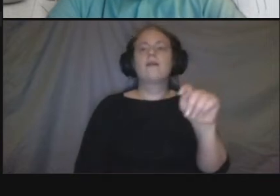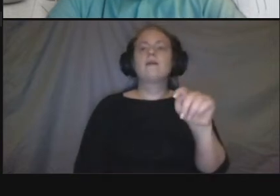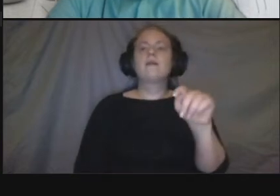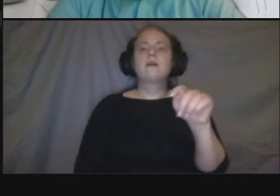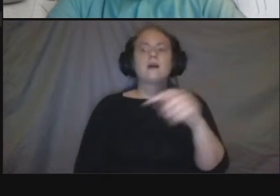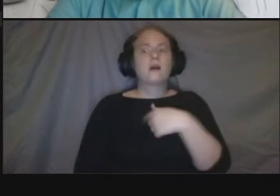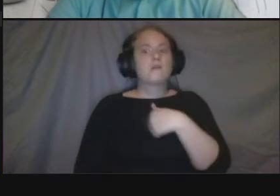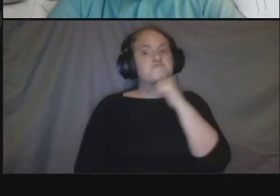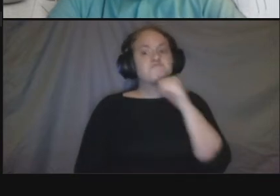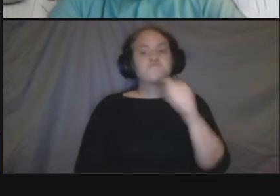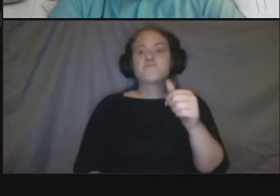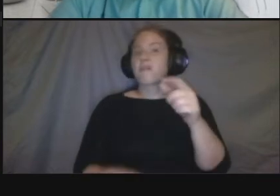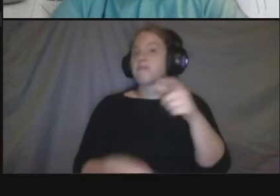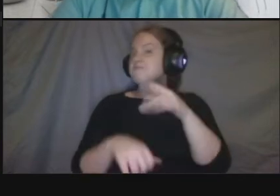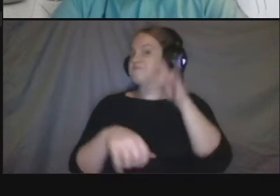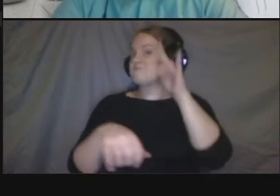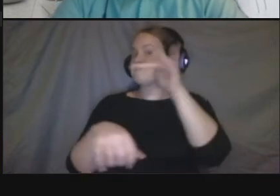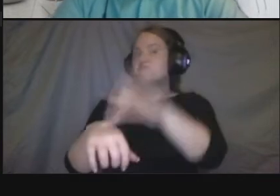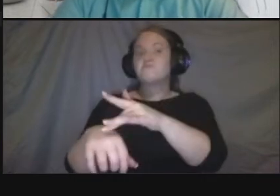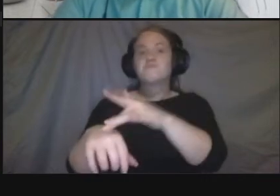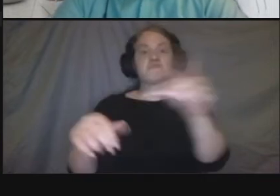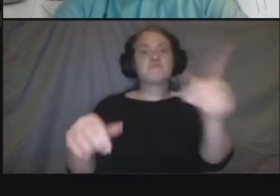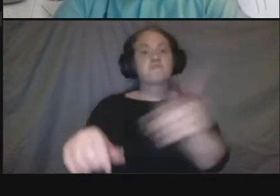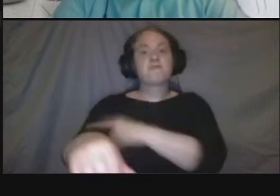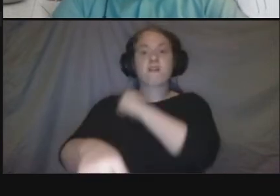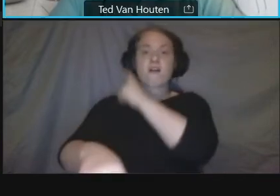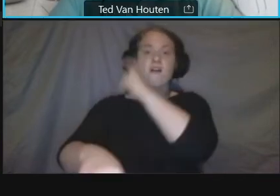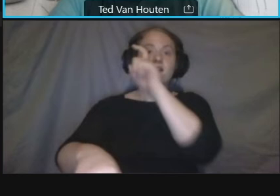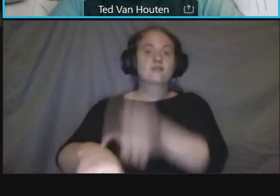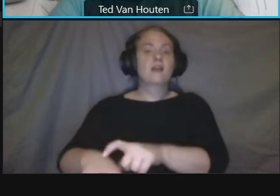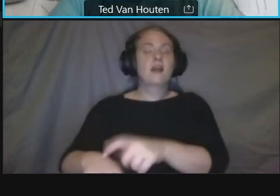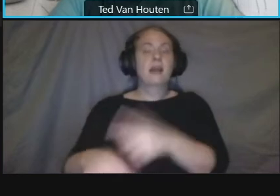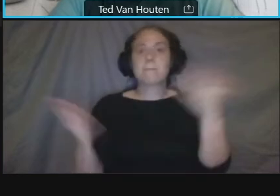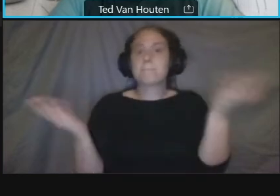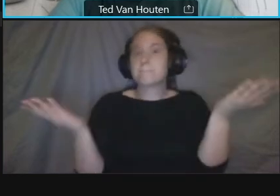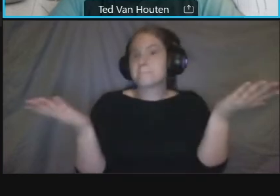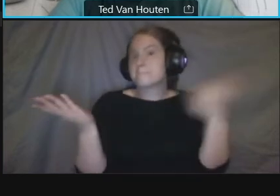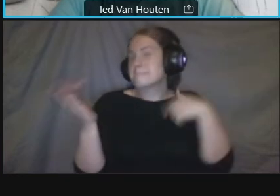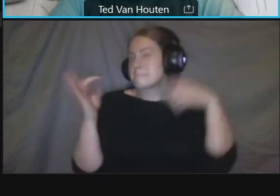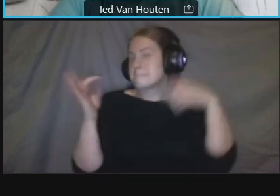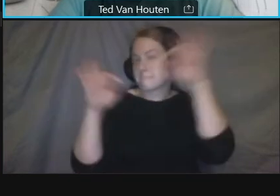i don't know if other members of a team have but if there's other examples from other things that